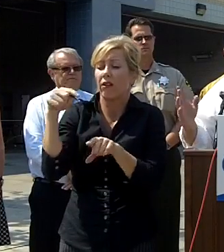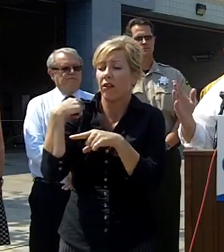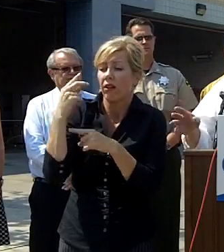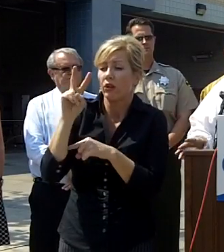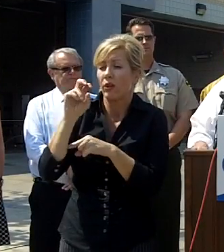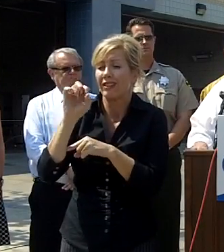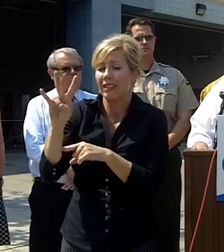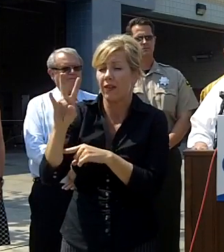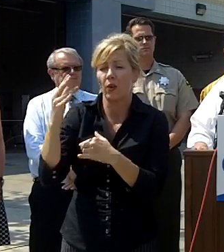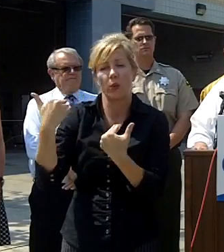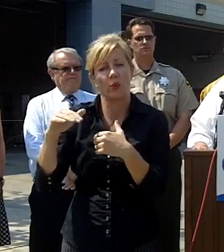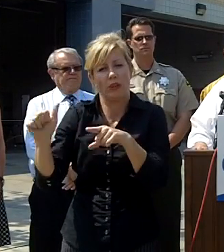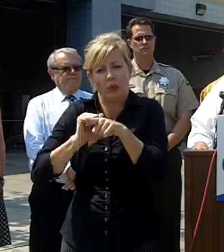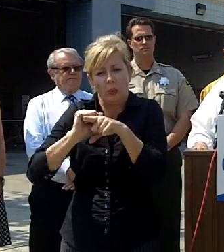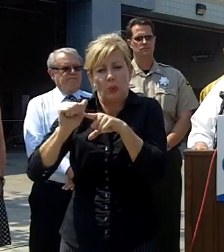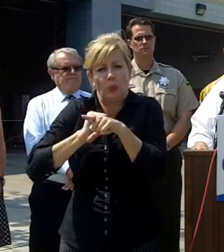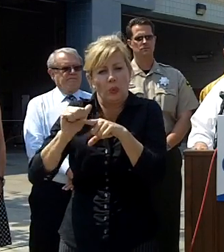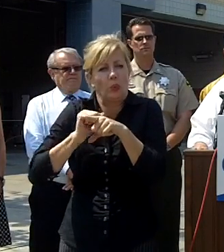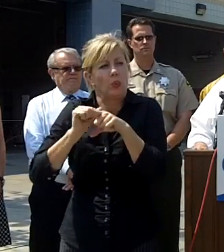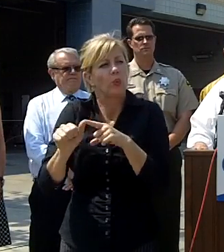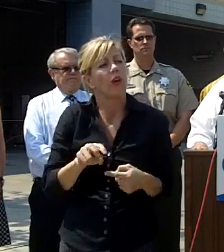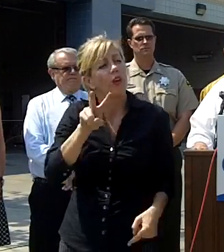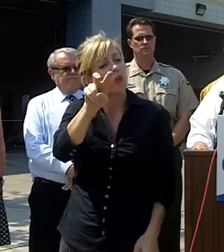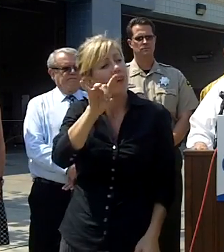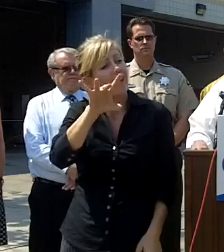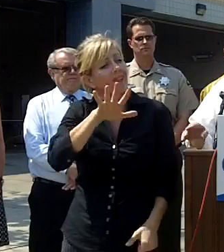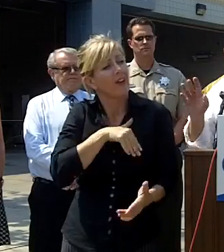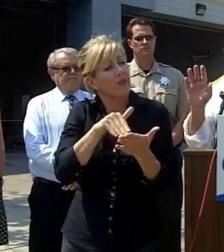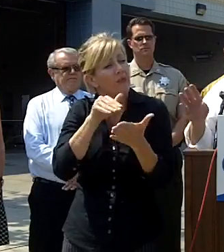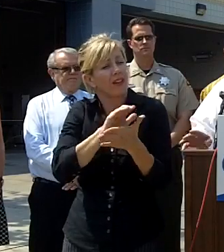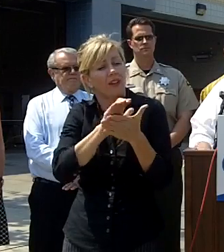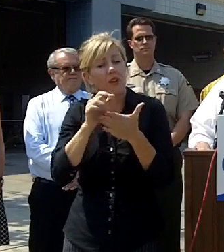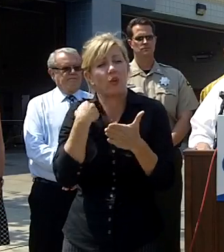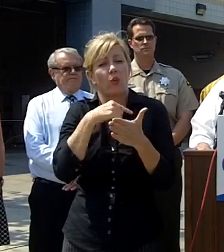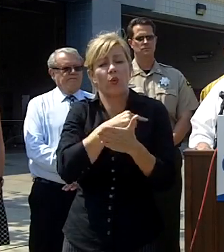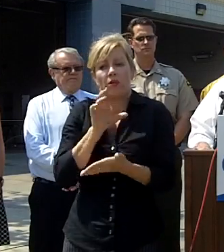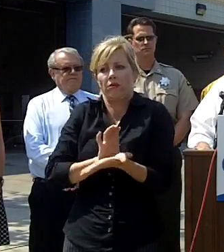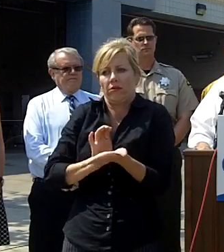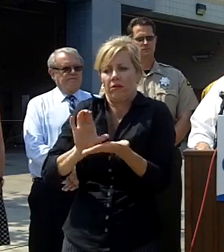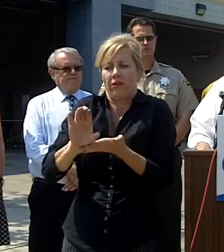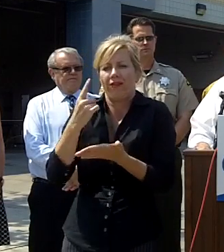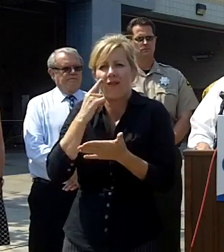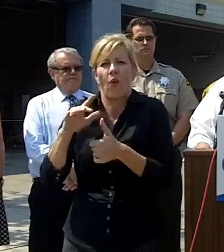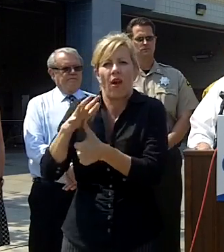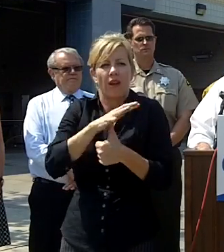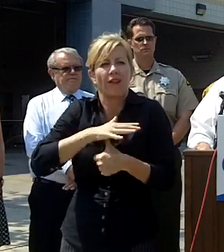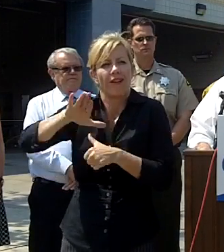285 million dollars the county has spent on fire equipment helicopters engines and what have you